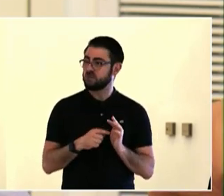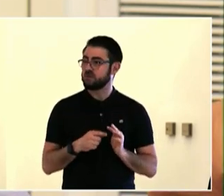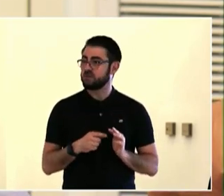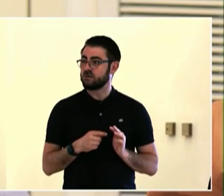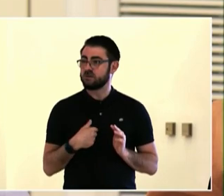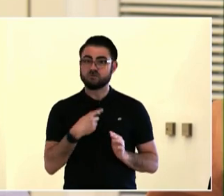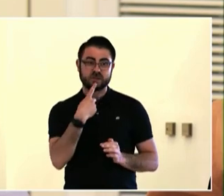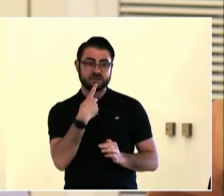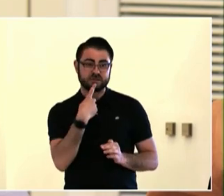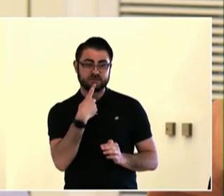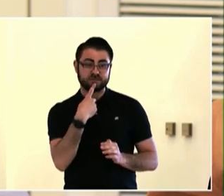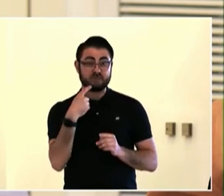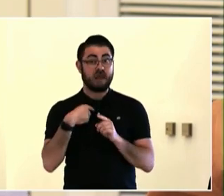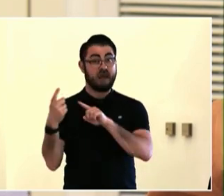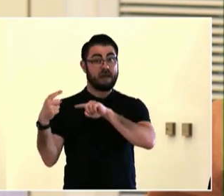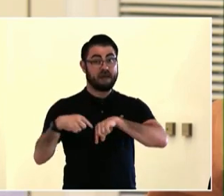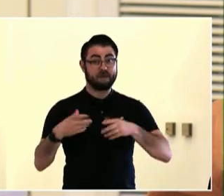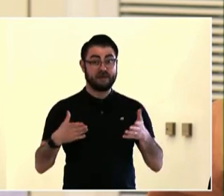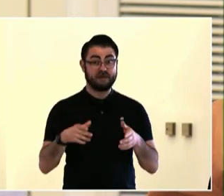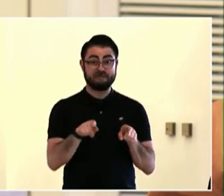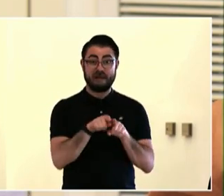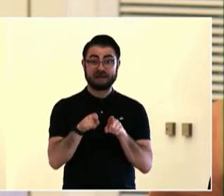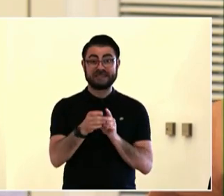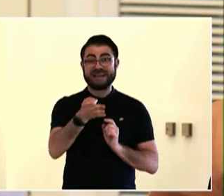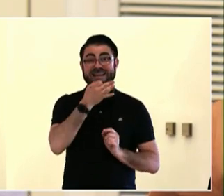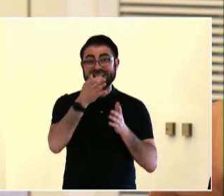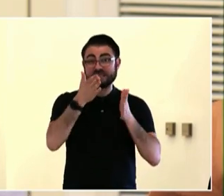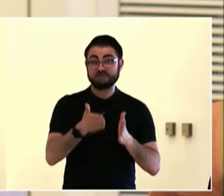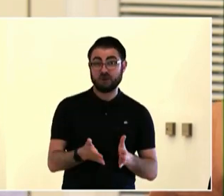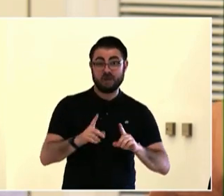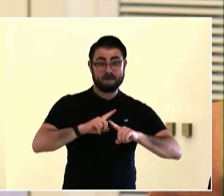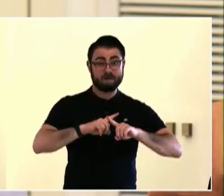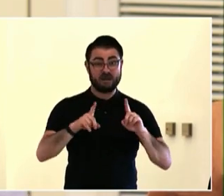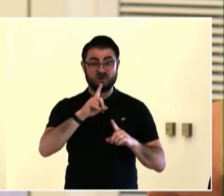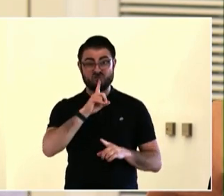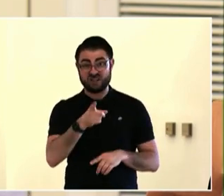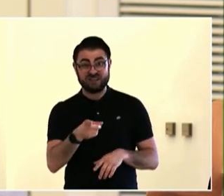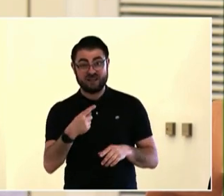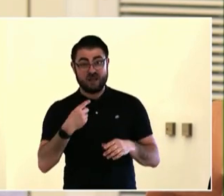Chefs and we'll give you sticky notes, and while you're doing that you can put questions,